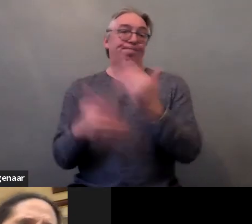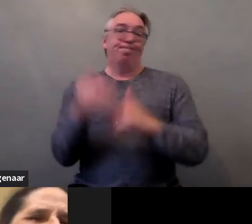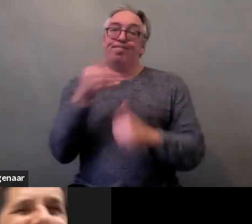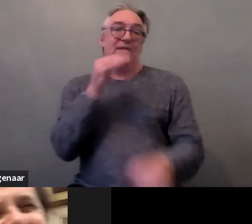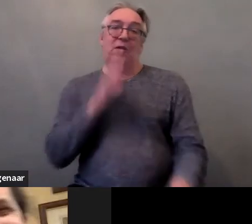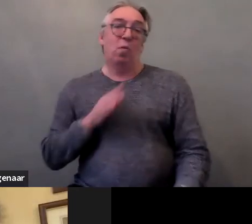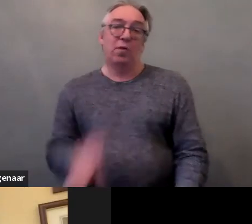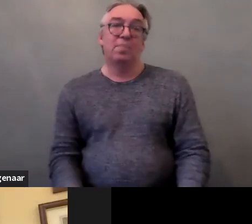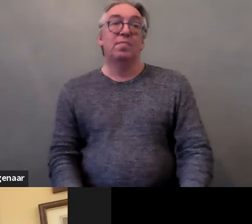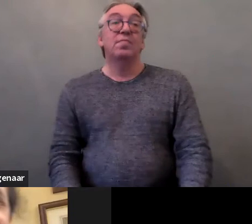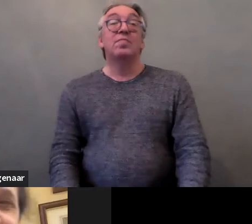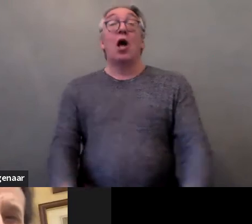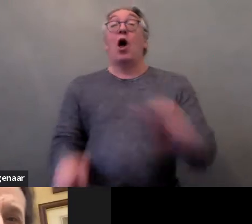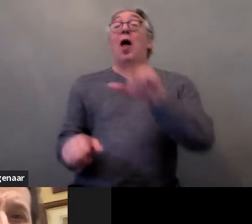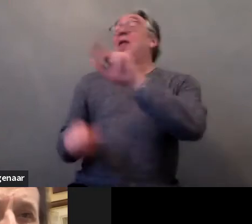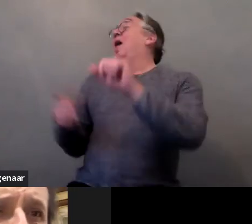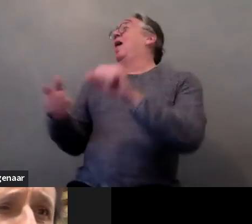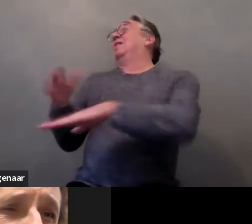Okay, so, thank you.